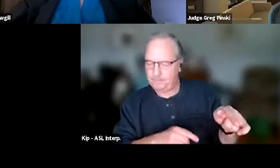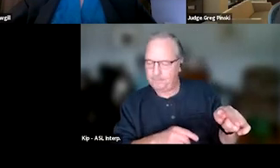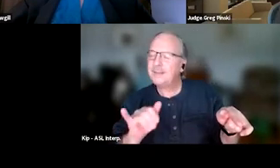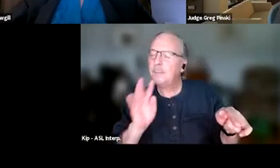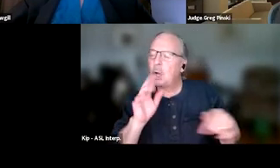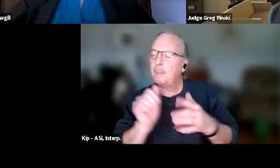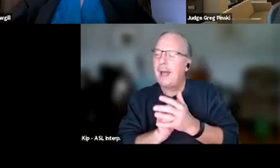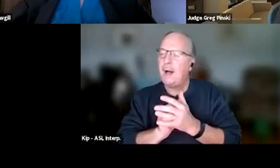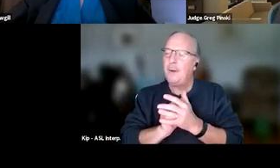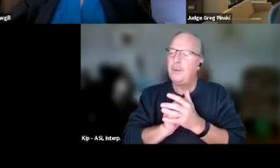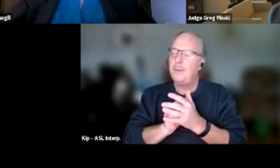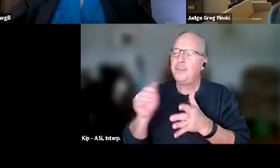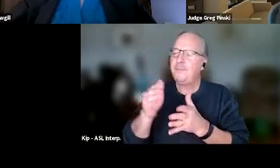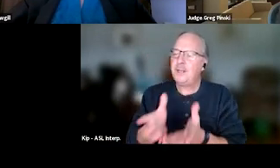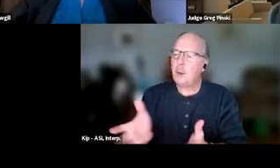So we wanna make sure that we consider that.